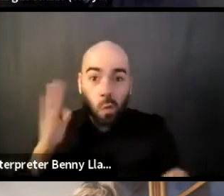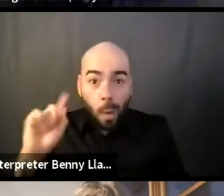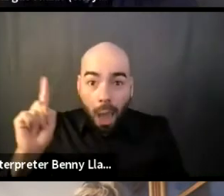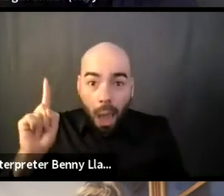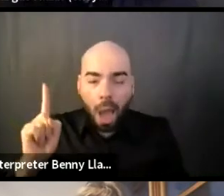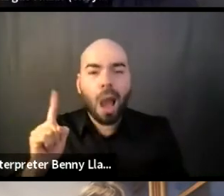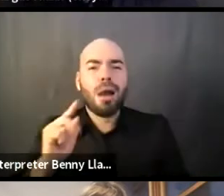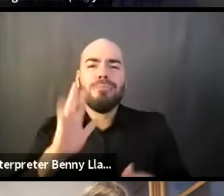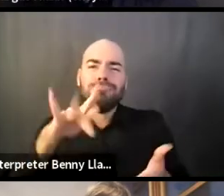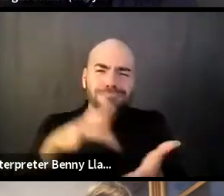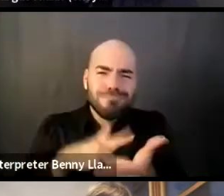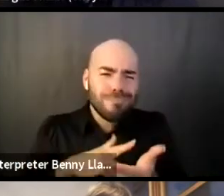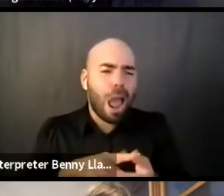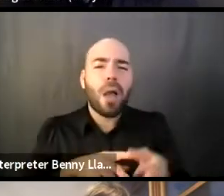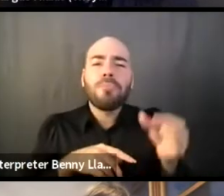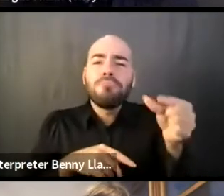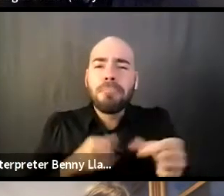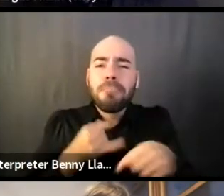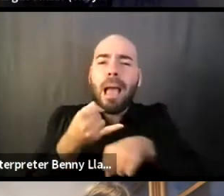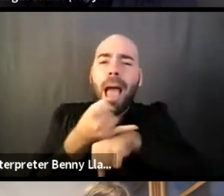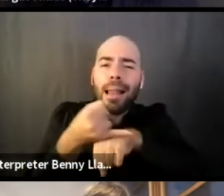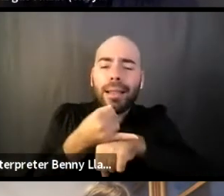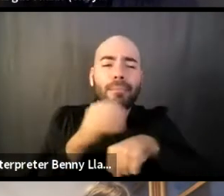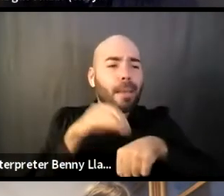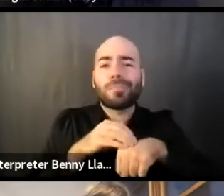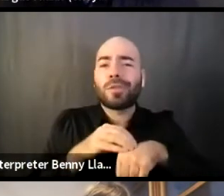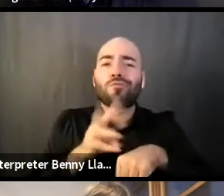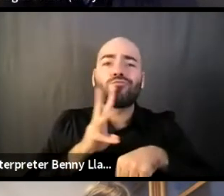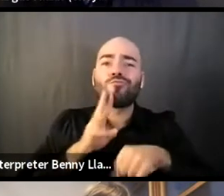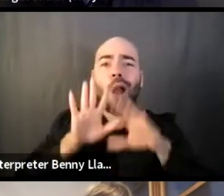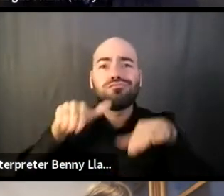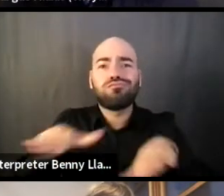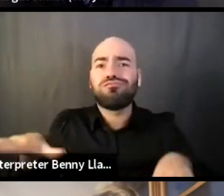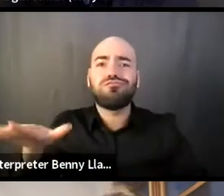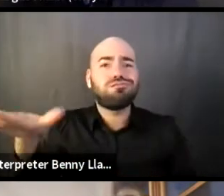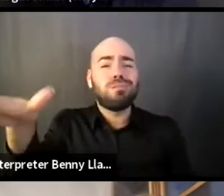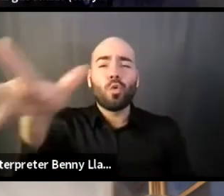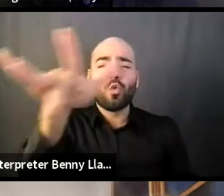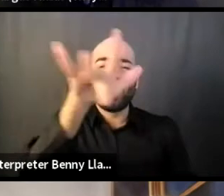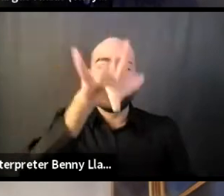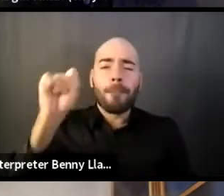We are, we're standing alone there and we're technically a U.S. territory,